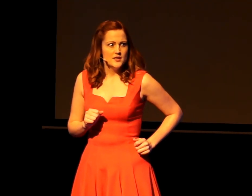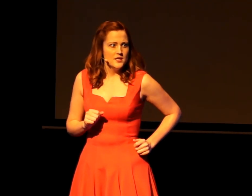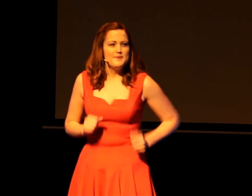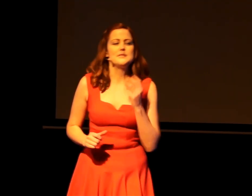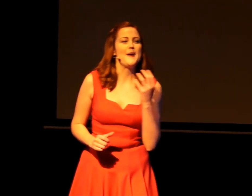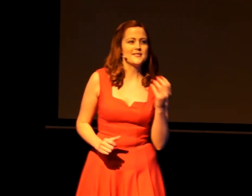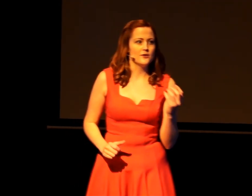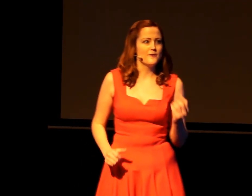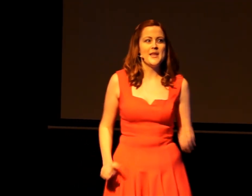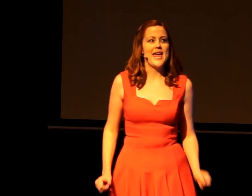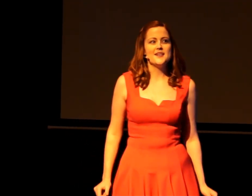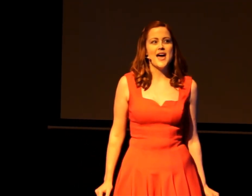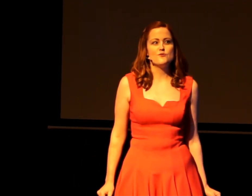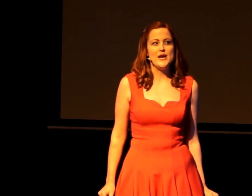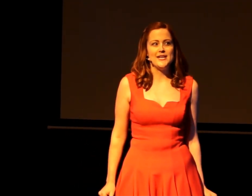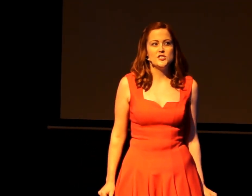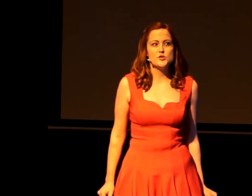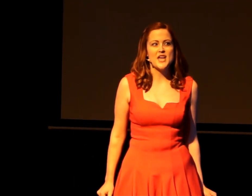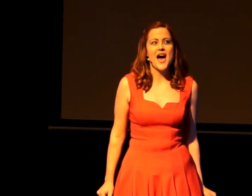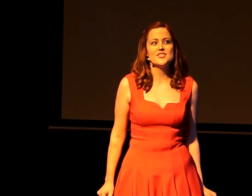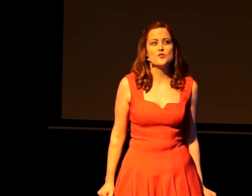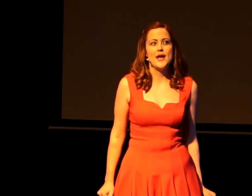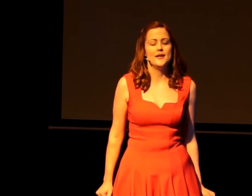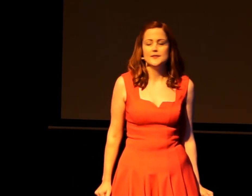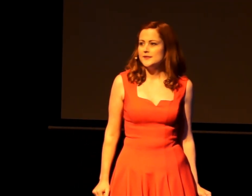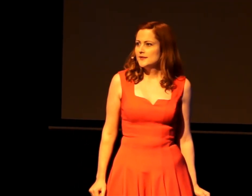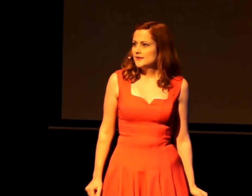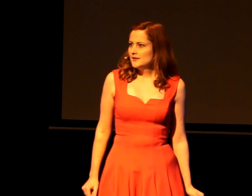Bespectacled from the late-night-reading-induced eyestrain.